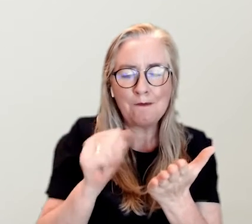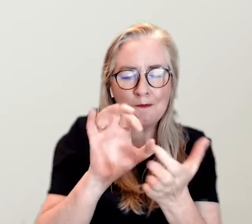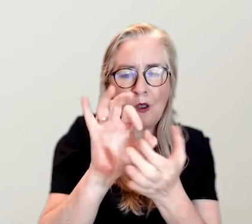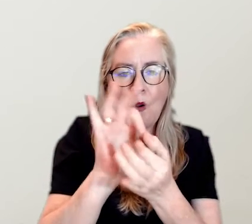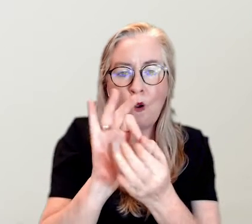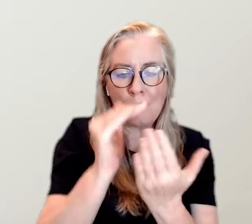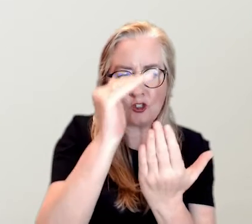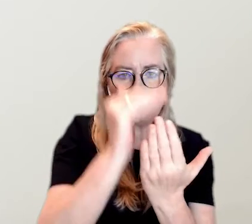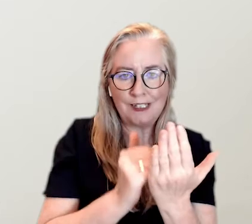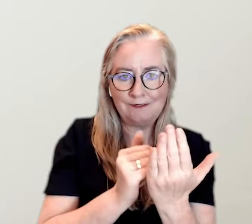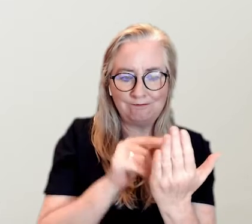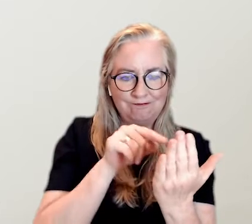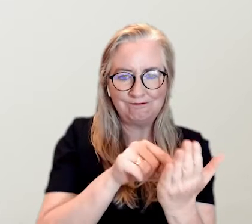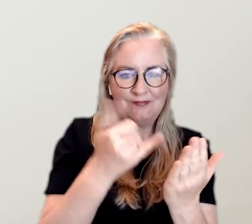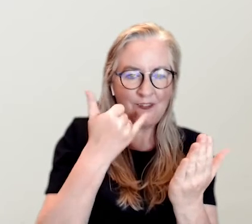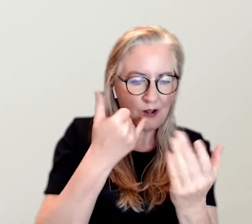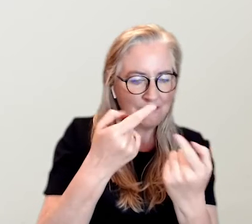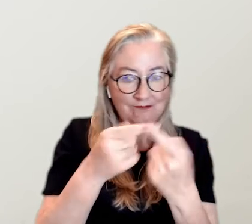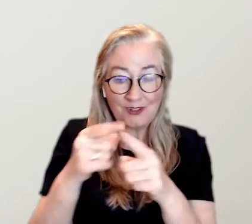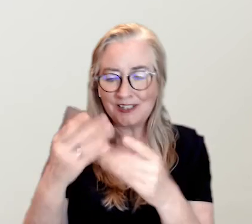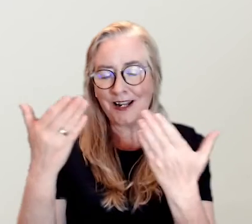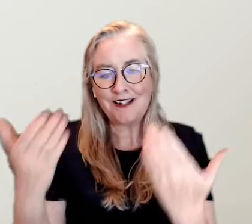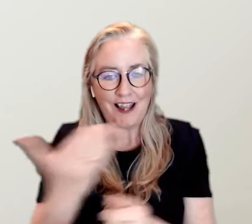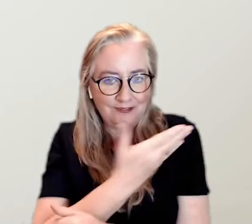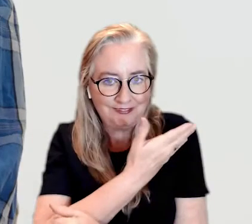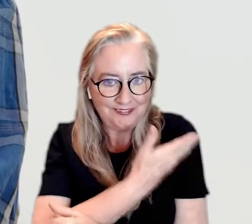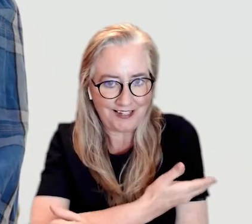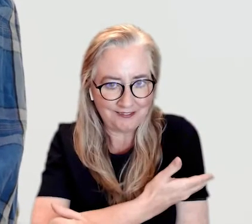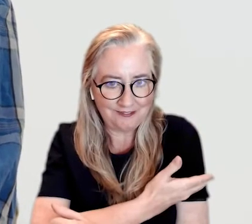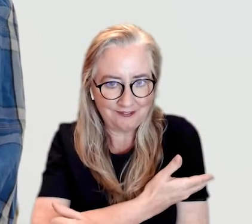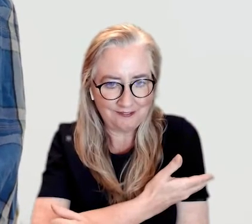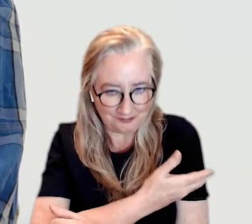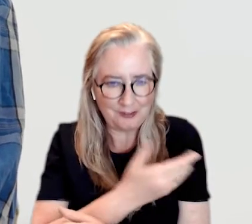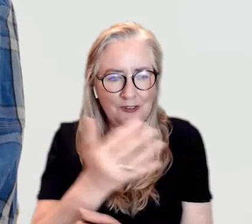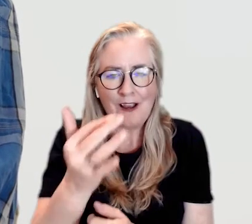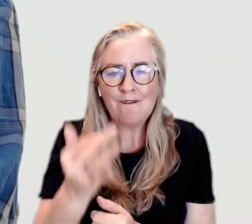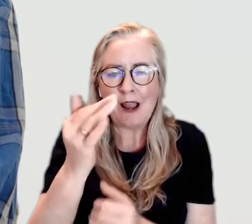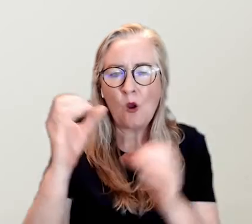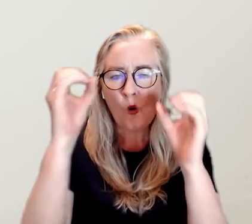it will be stored on one of the home screens on your device. So let's get started.